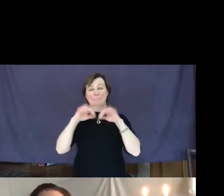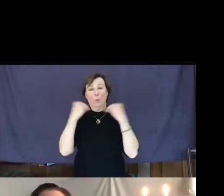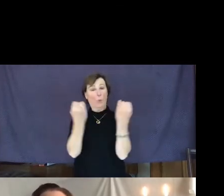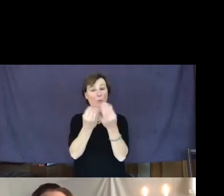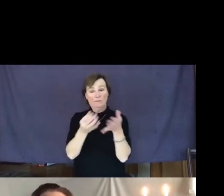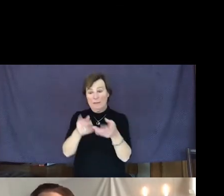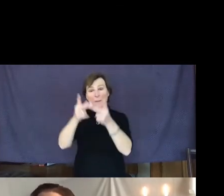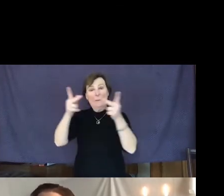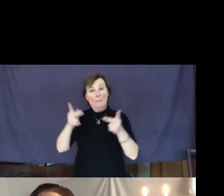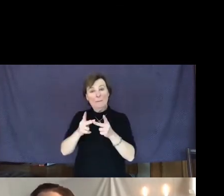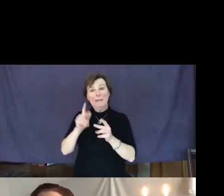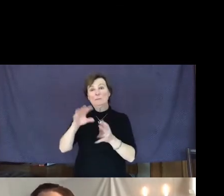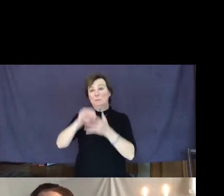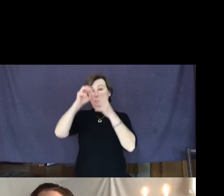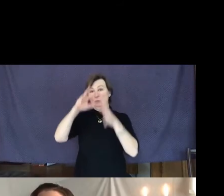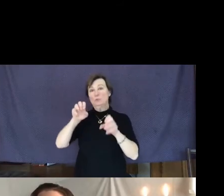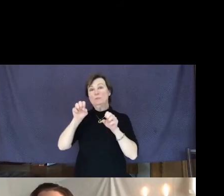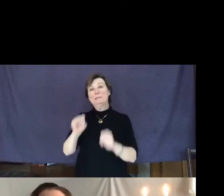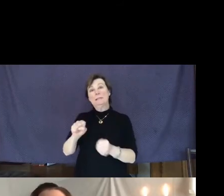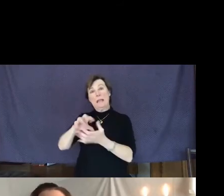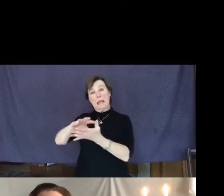learn what leads to positive social